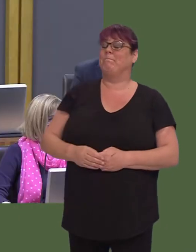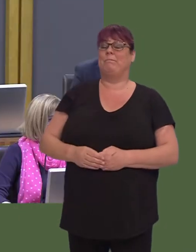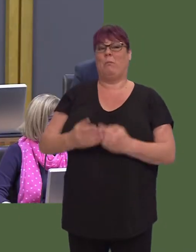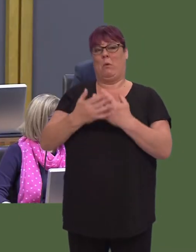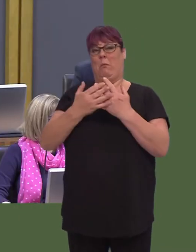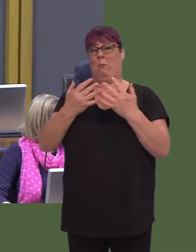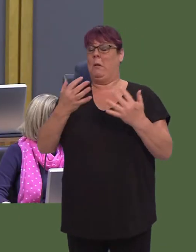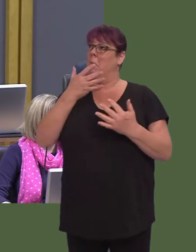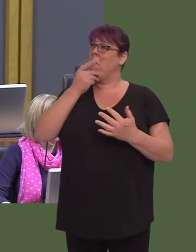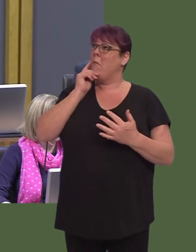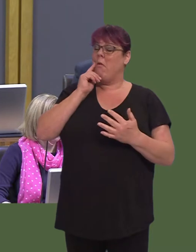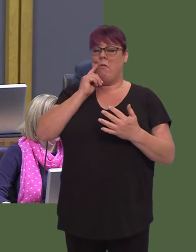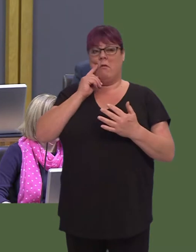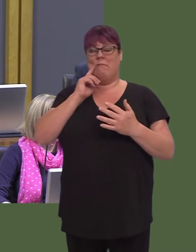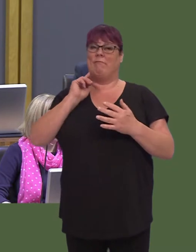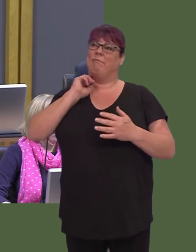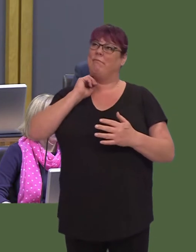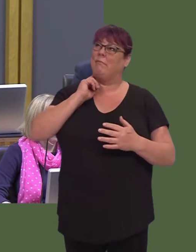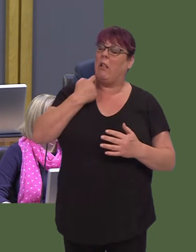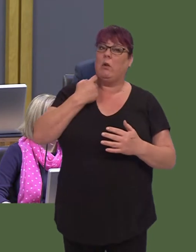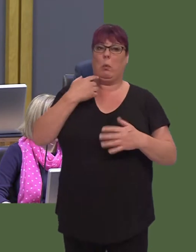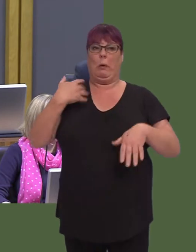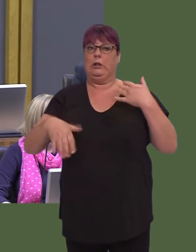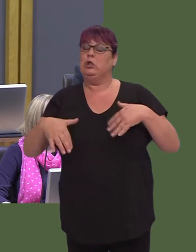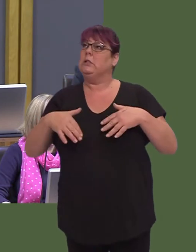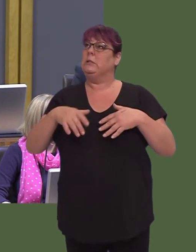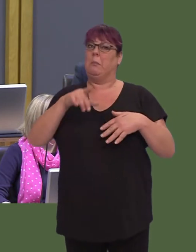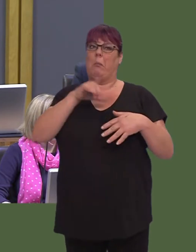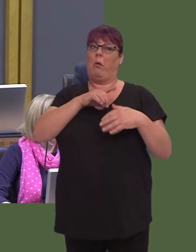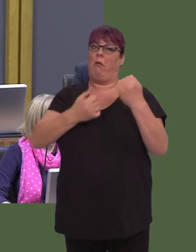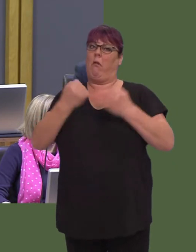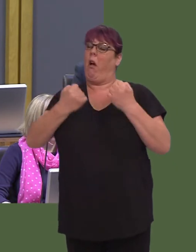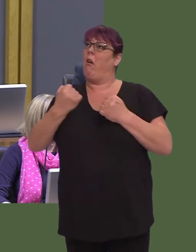on our roads, and one important response, which is developing at pace internationally